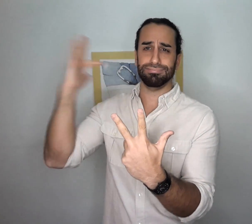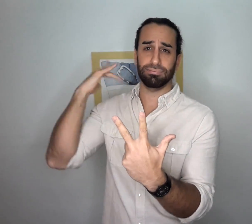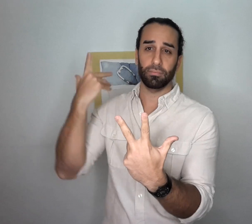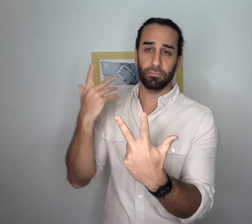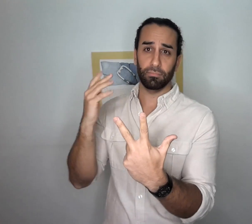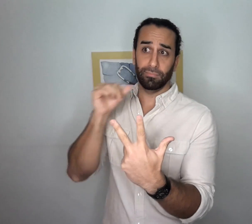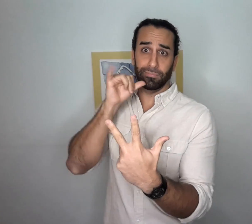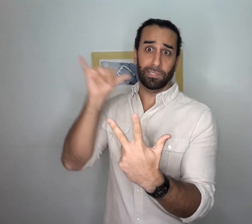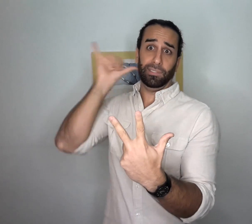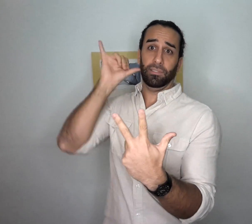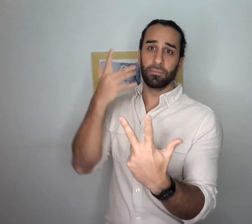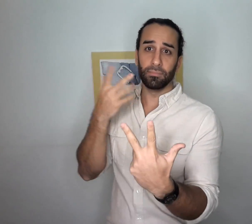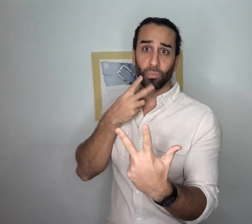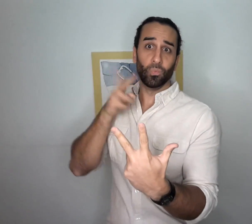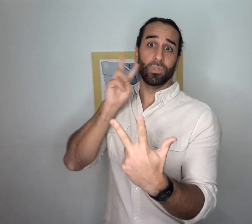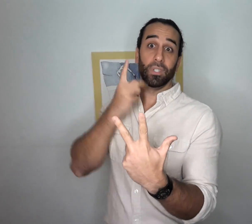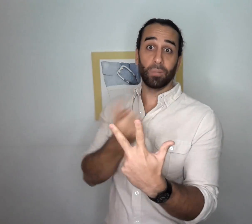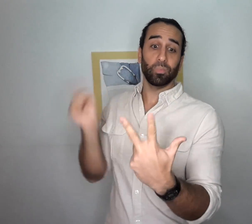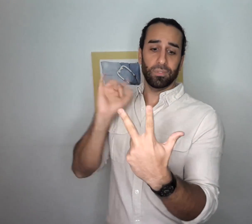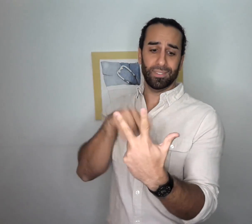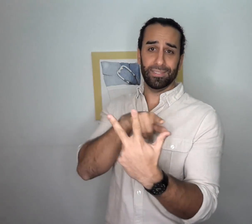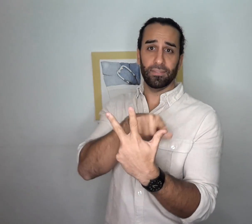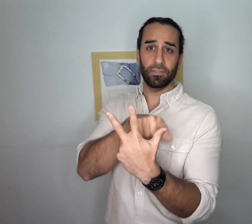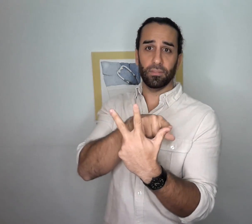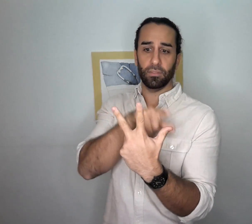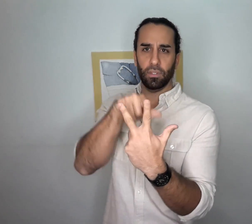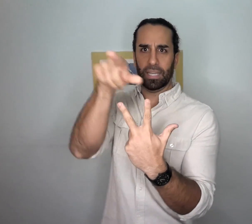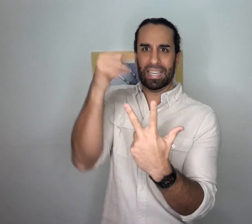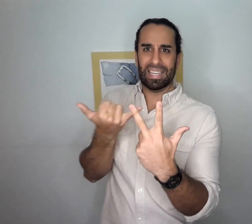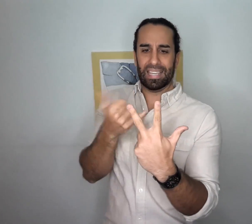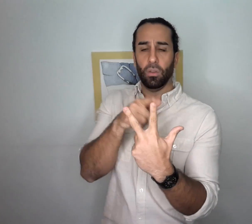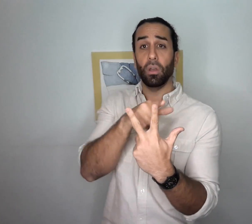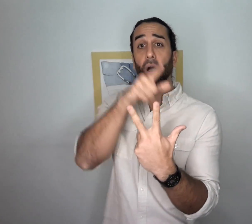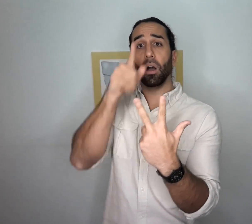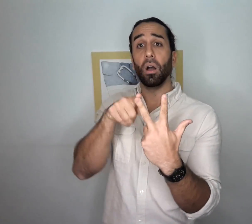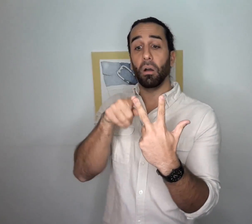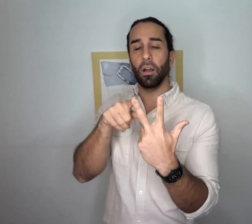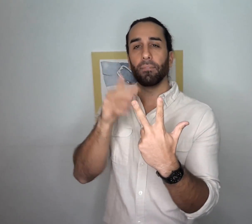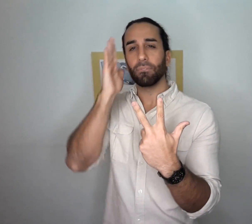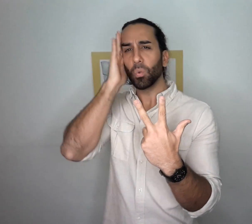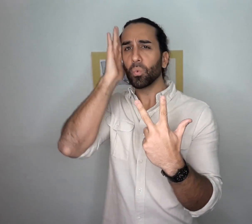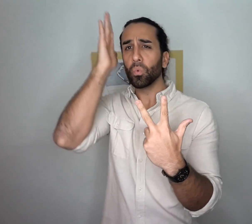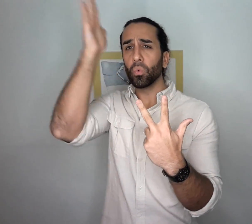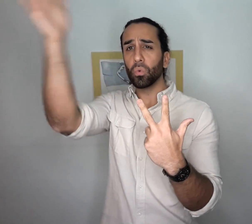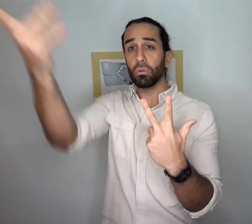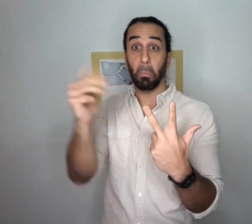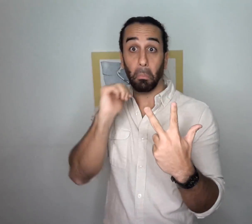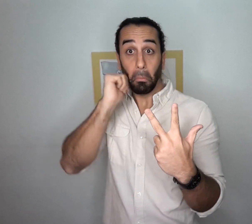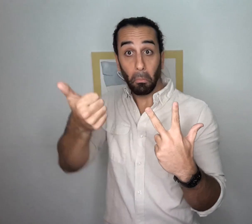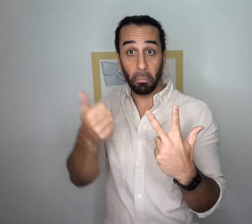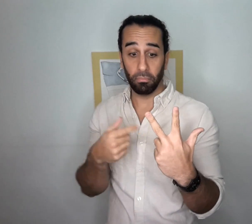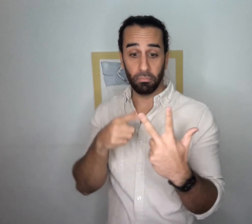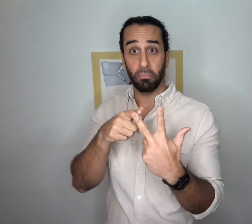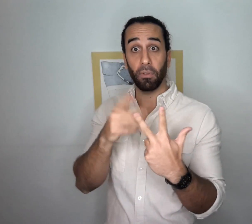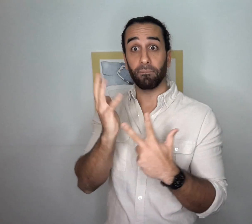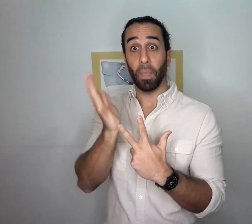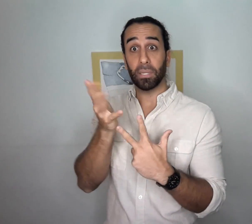This could be long ago, yesterday, two days ago, last week et cetera. Again, the past is followed by the present stage, the here and now. Following this is the future stage.